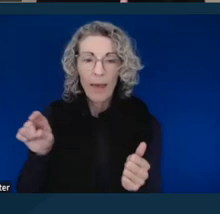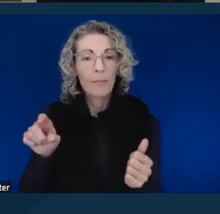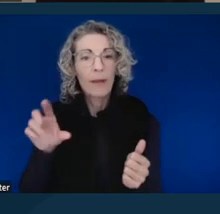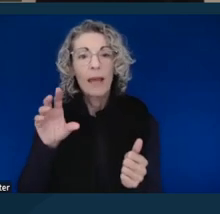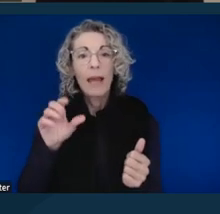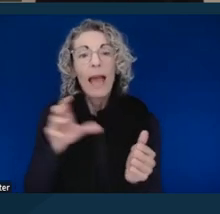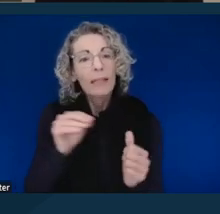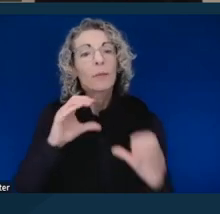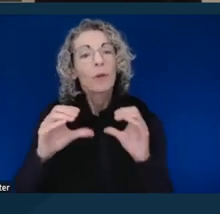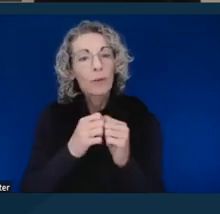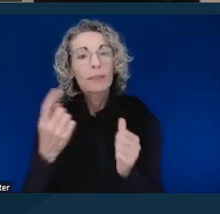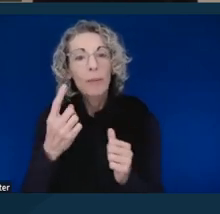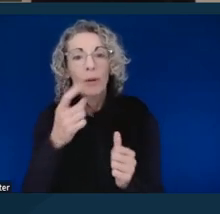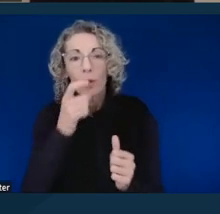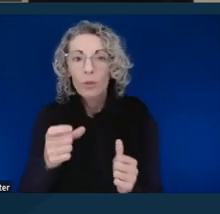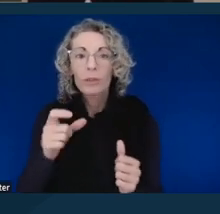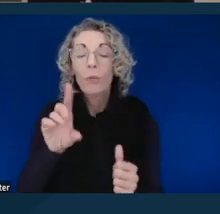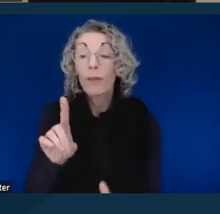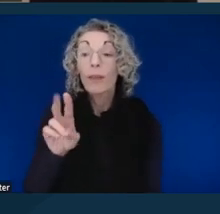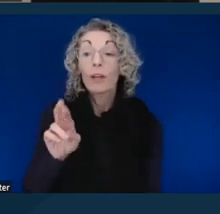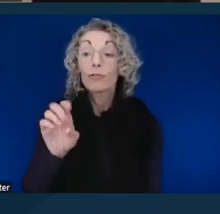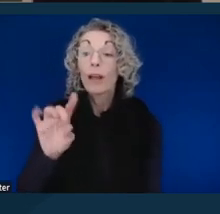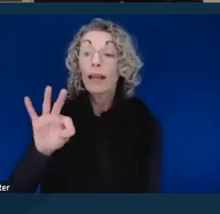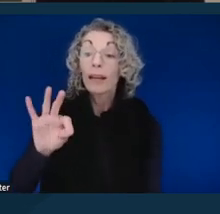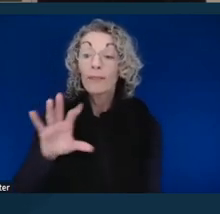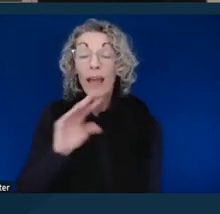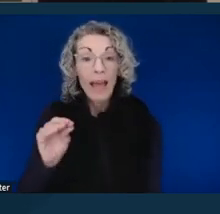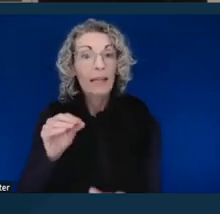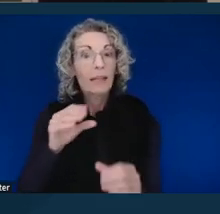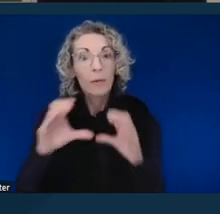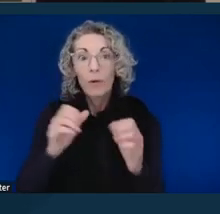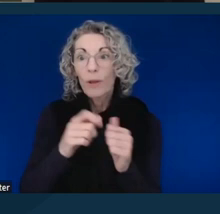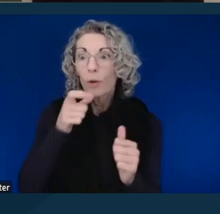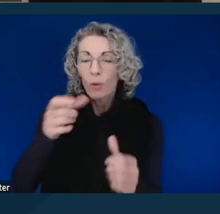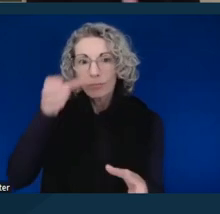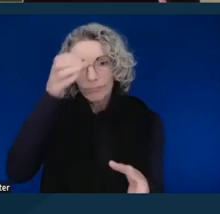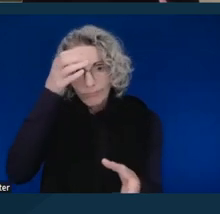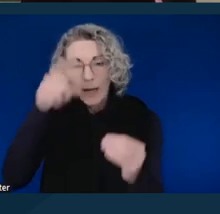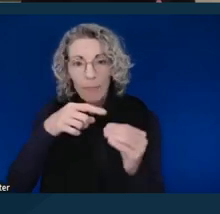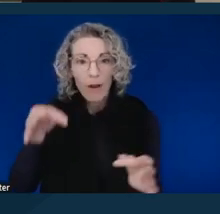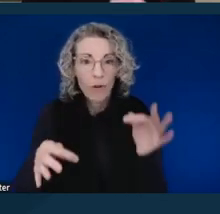about access to the courts and the right of access for effective communication under Title II of the ADA.